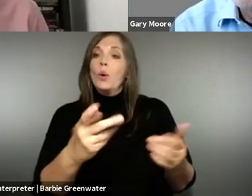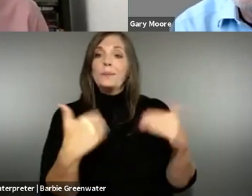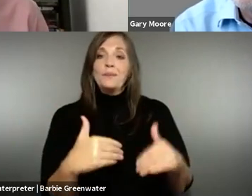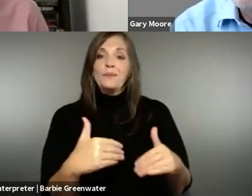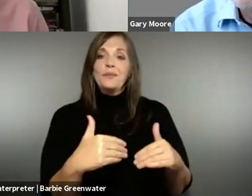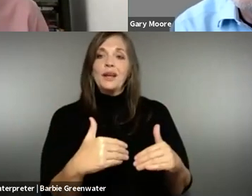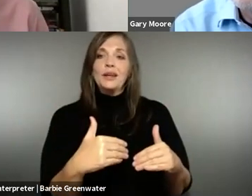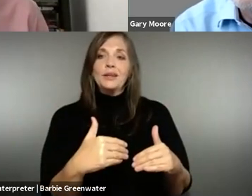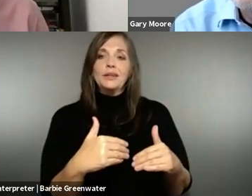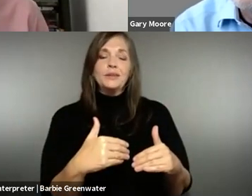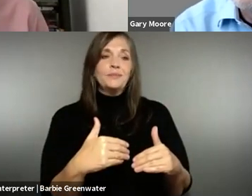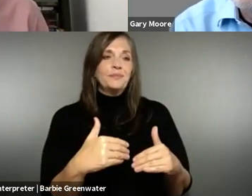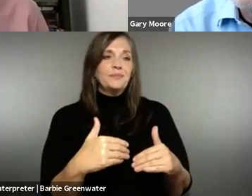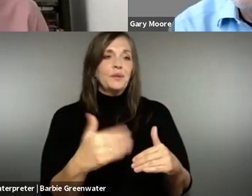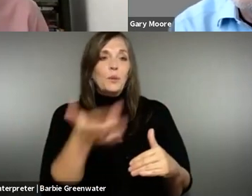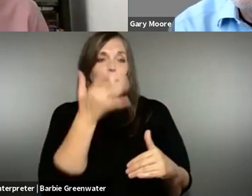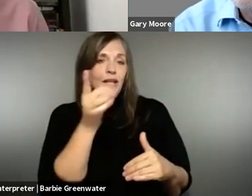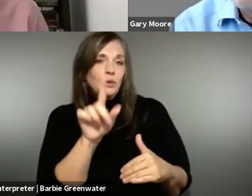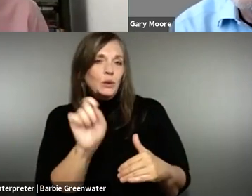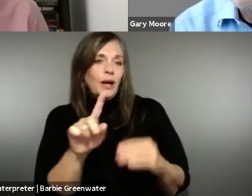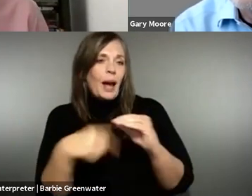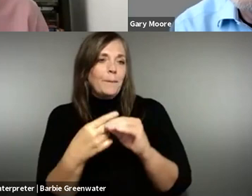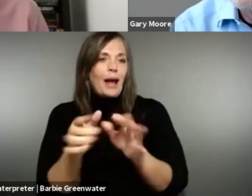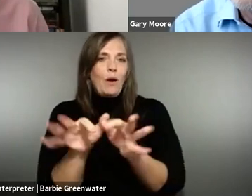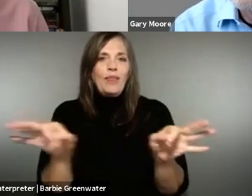in this case. >> SUSANNA LAURIN: Let's go on and